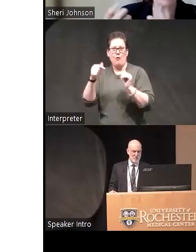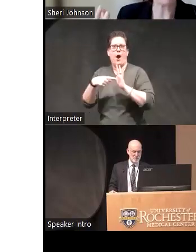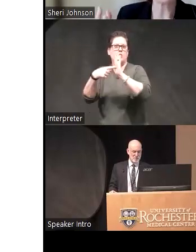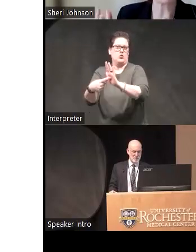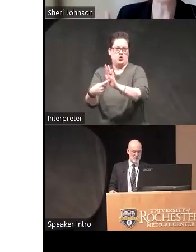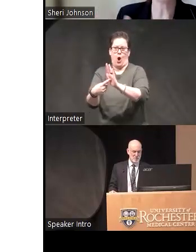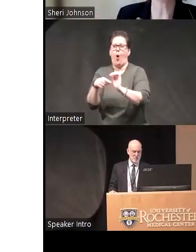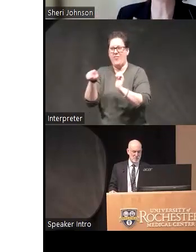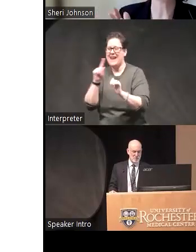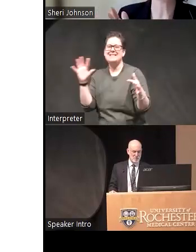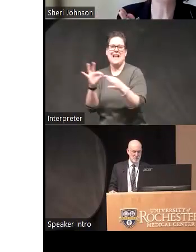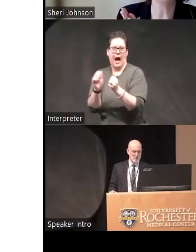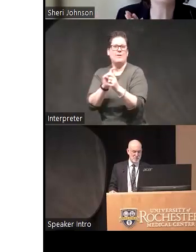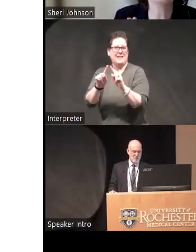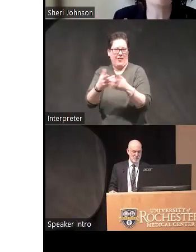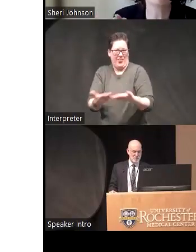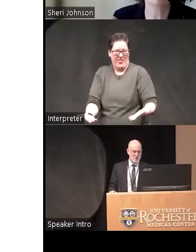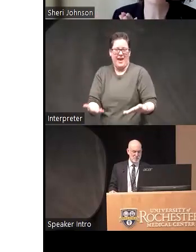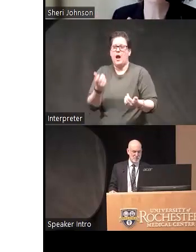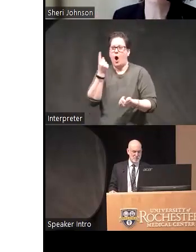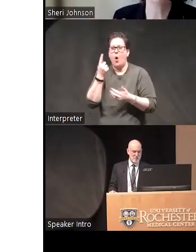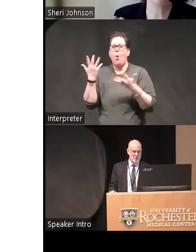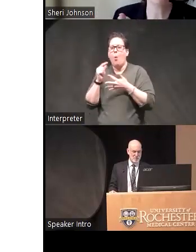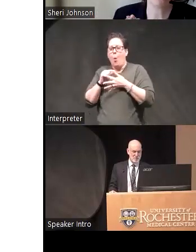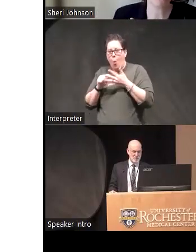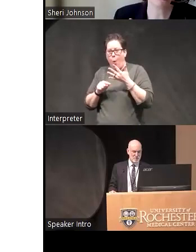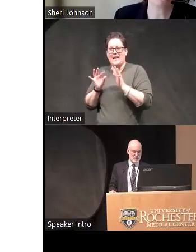that down and understand what even are the critical Dimensions we should be attending